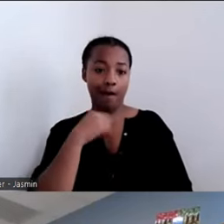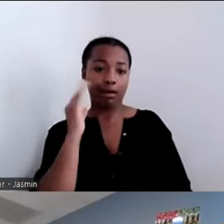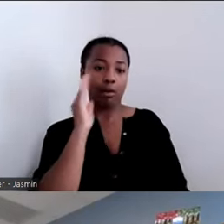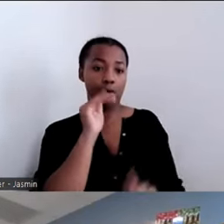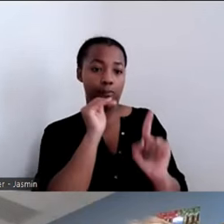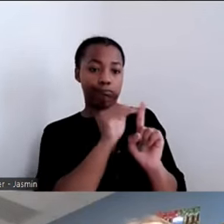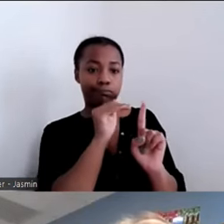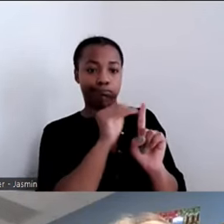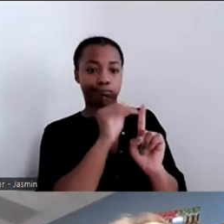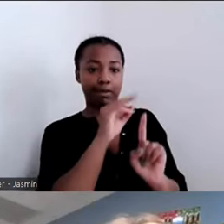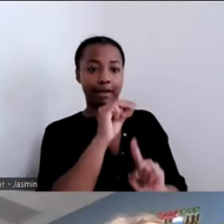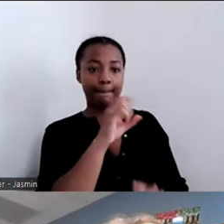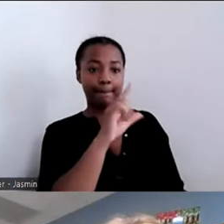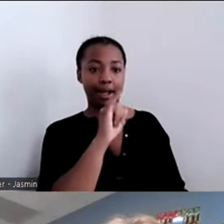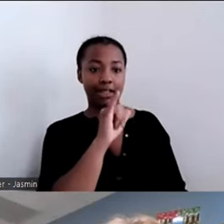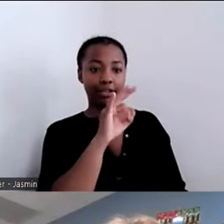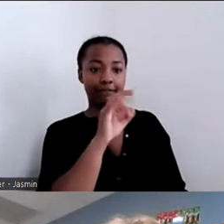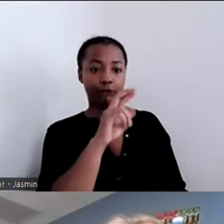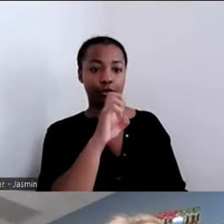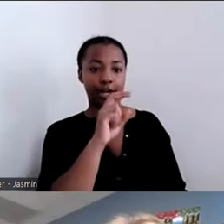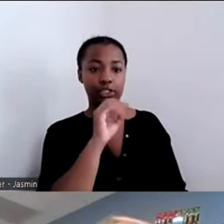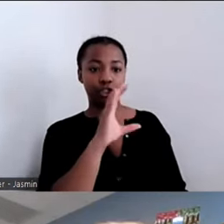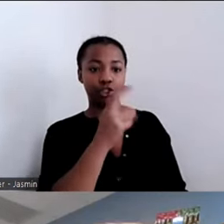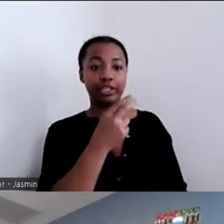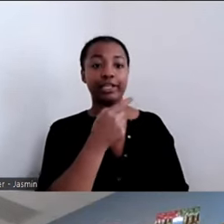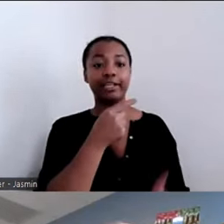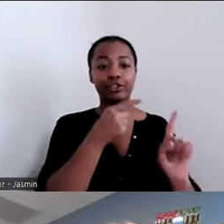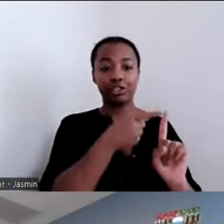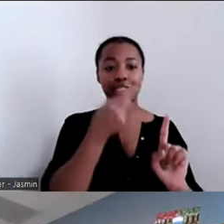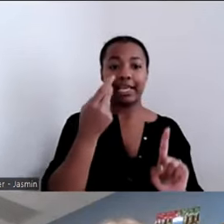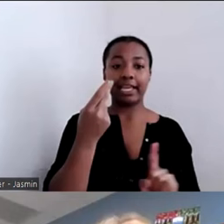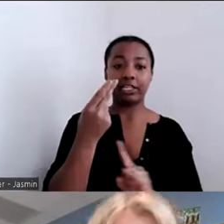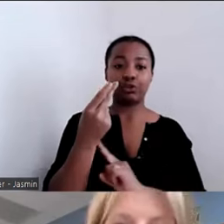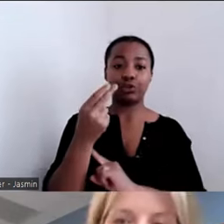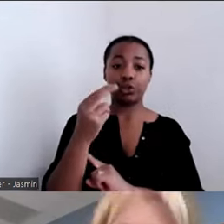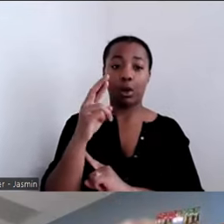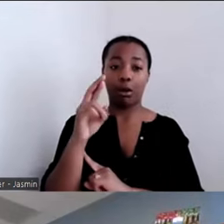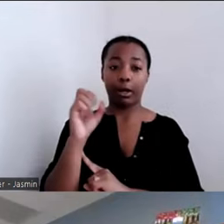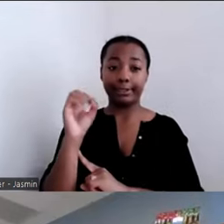serving as the HSRC director, to field these questions and answers because I